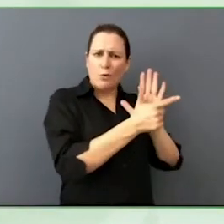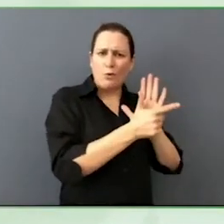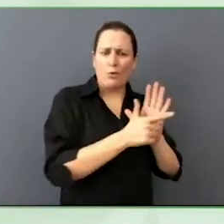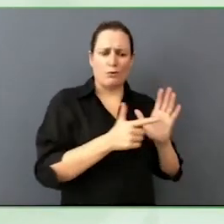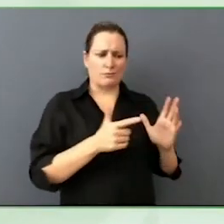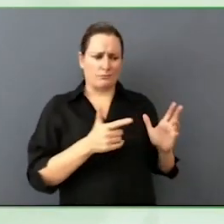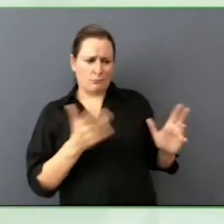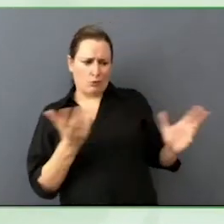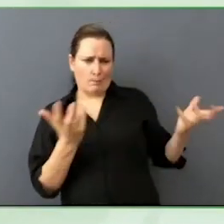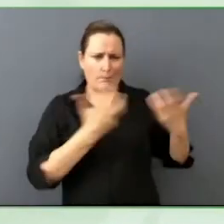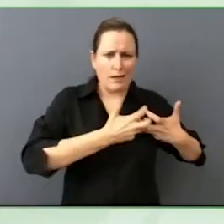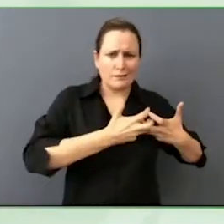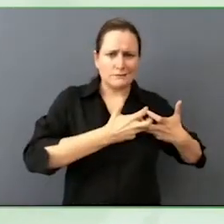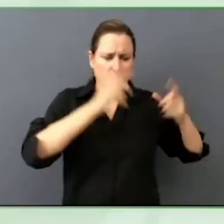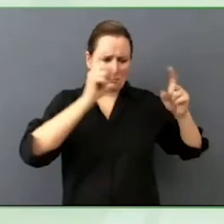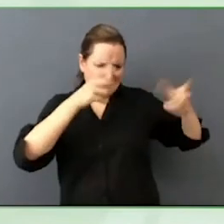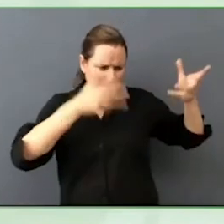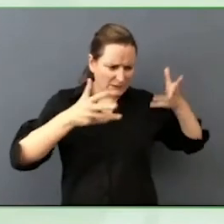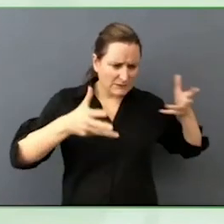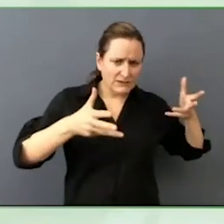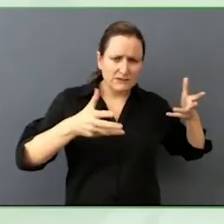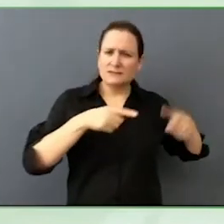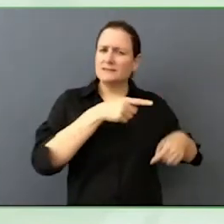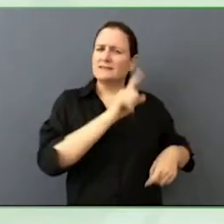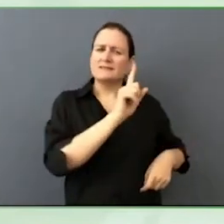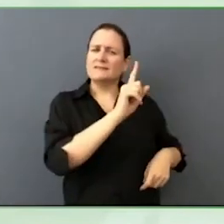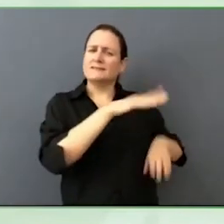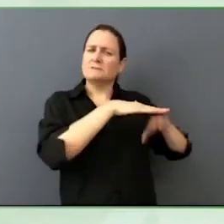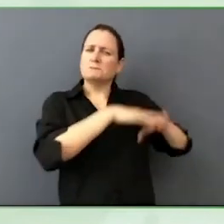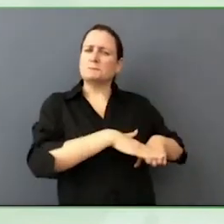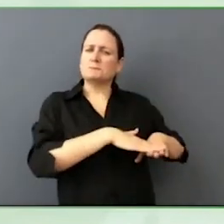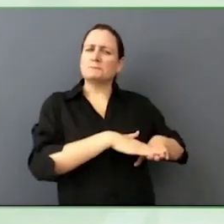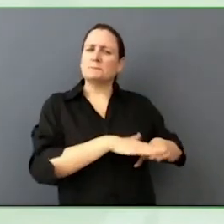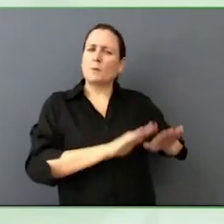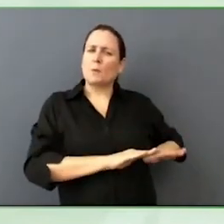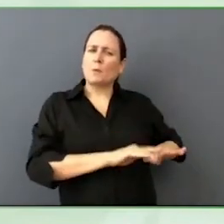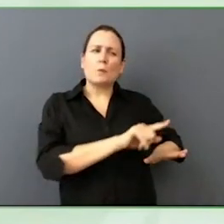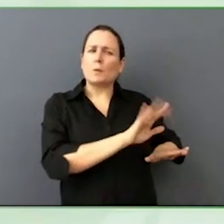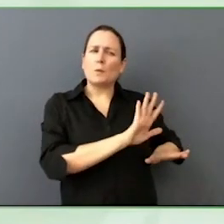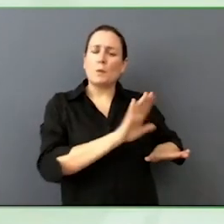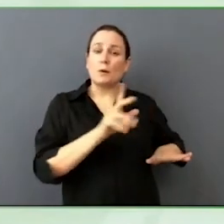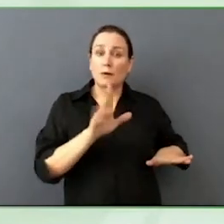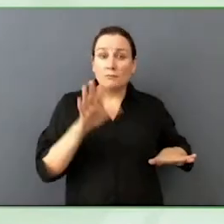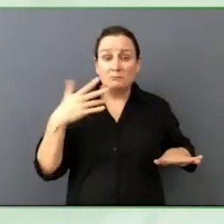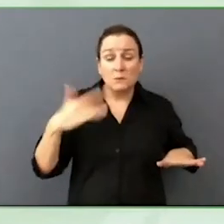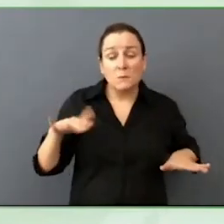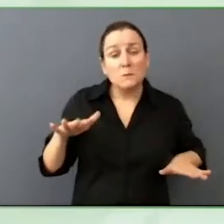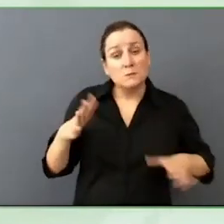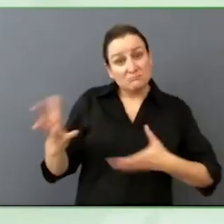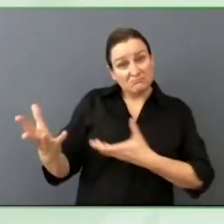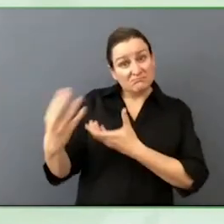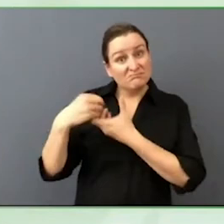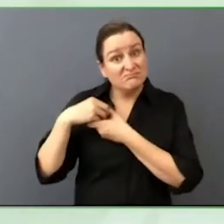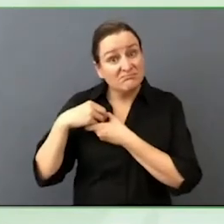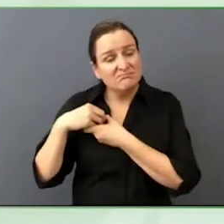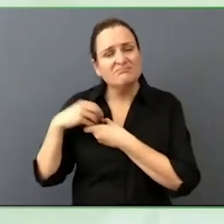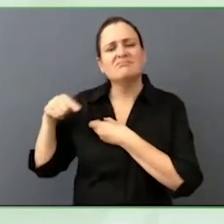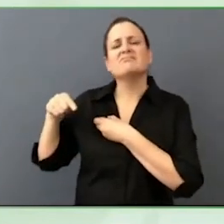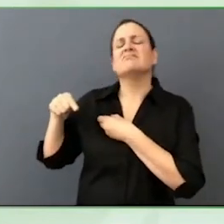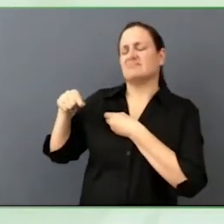It is literally the bare minimum. Because inclusion is driven by equity. That is why we do diversity, equity, inclusion work